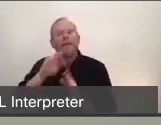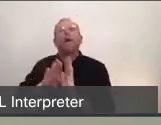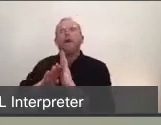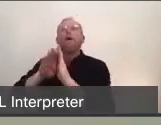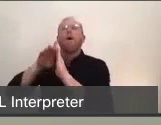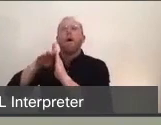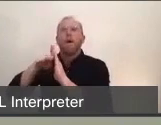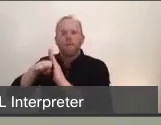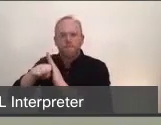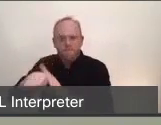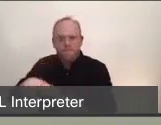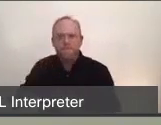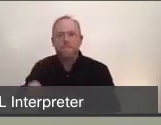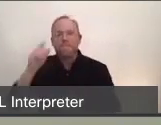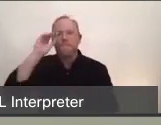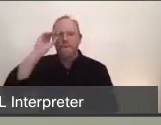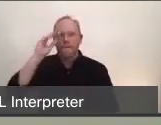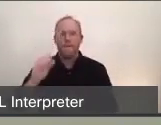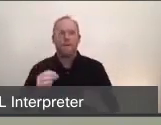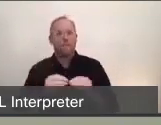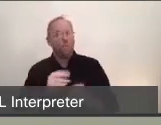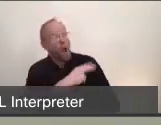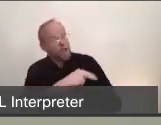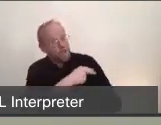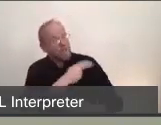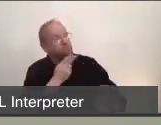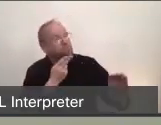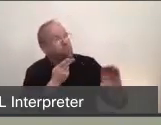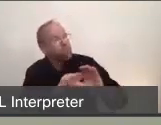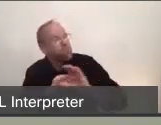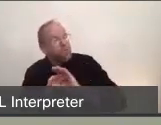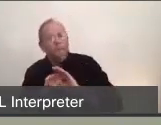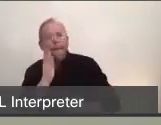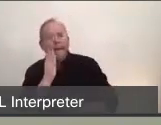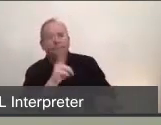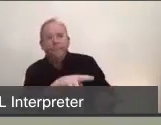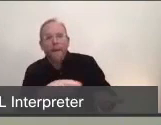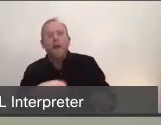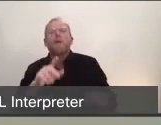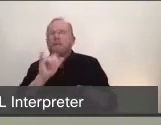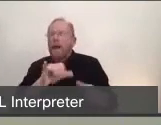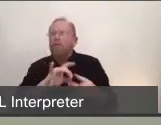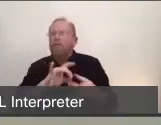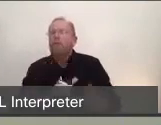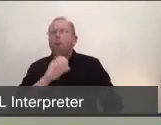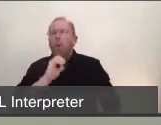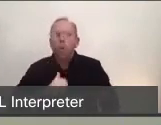and deaths in Marin County, but we know that is due to the older adult population of our community, which is from,